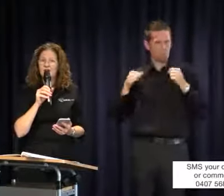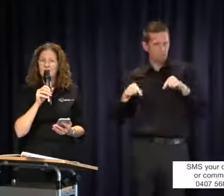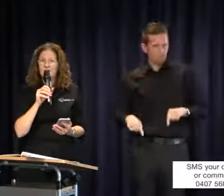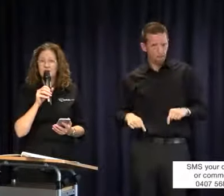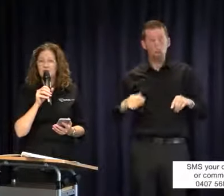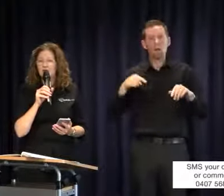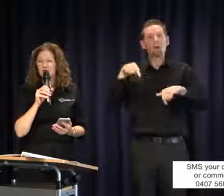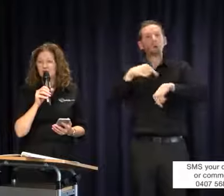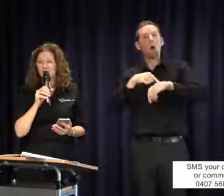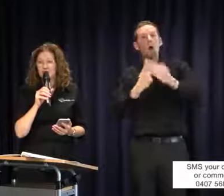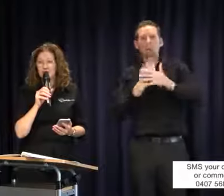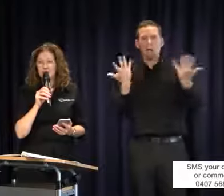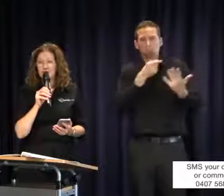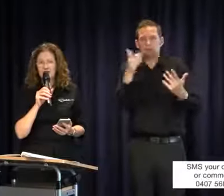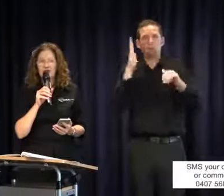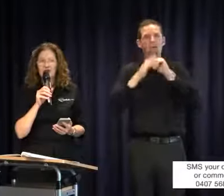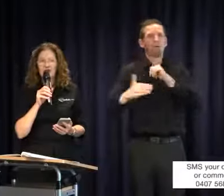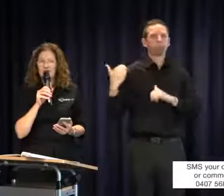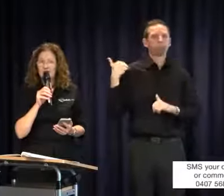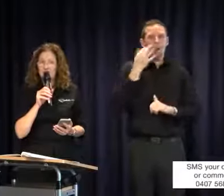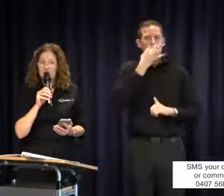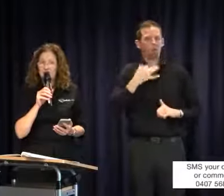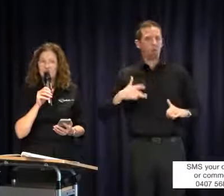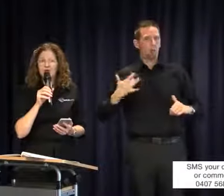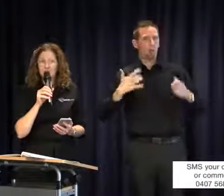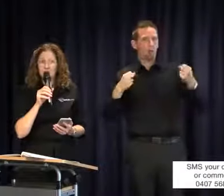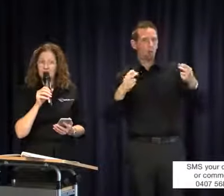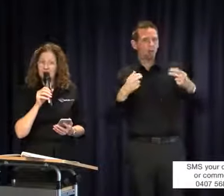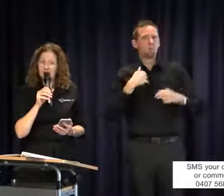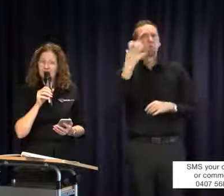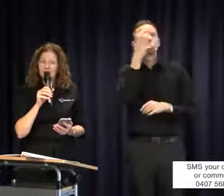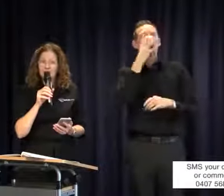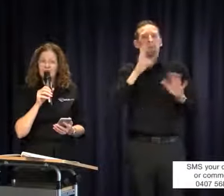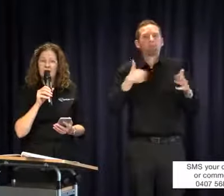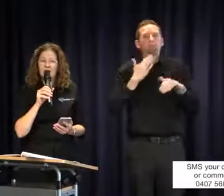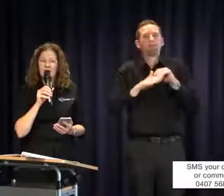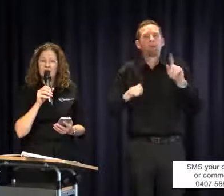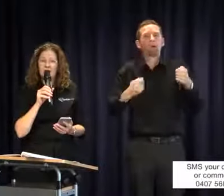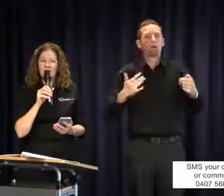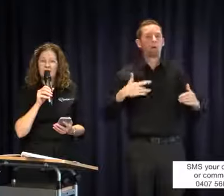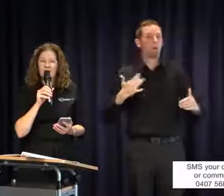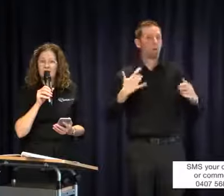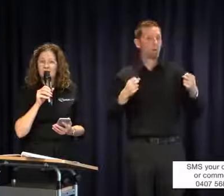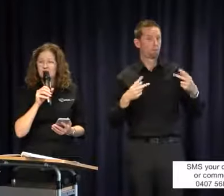any requests for live captioning and I'm very sorry that we did not provide that. Unfortunately